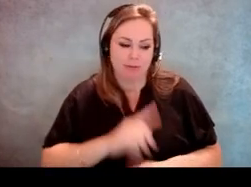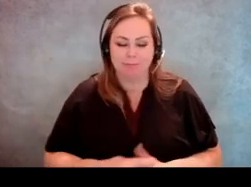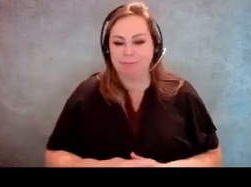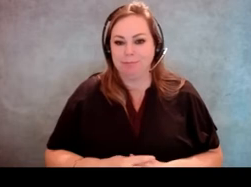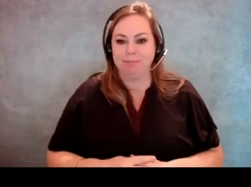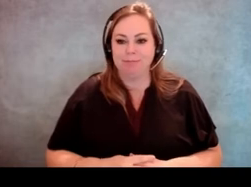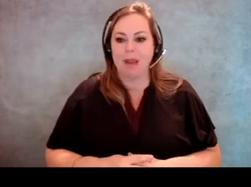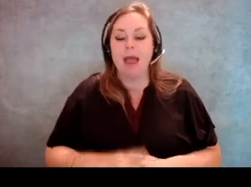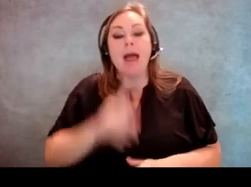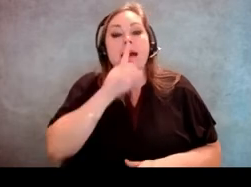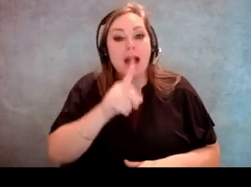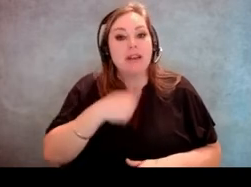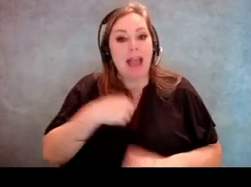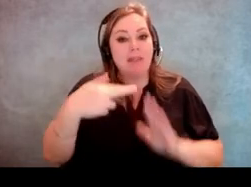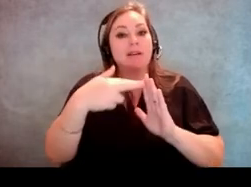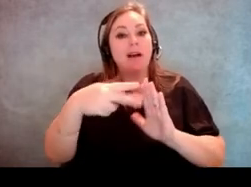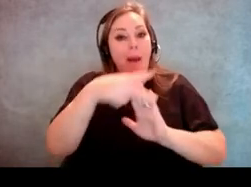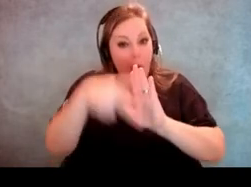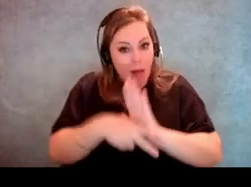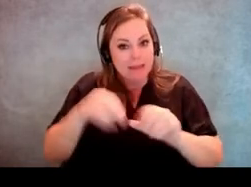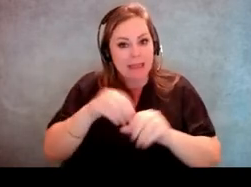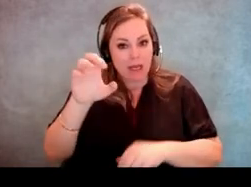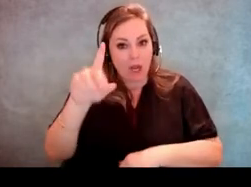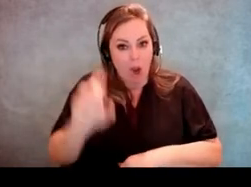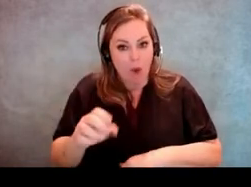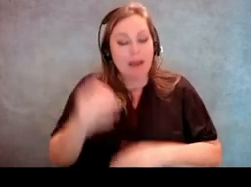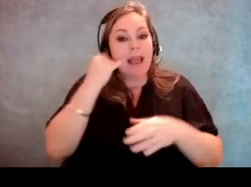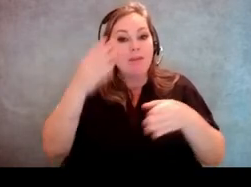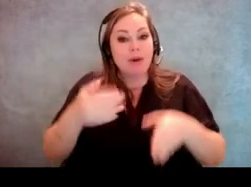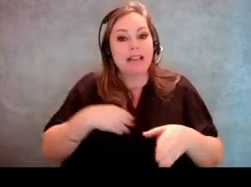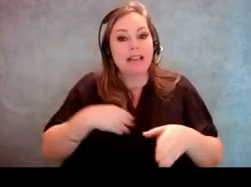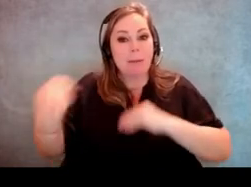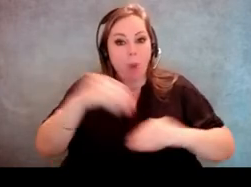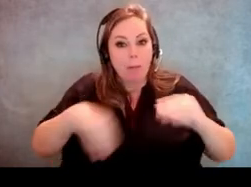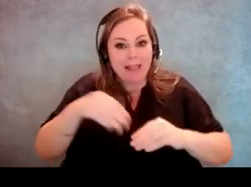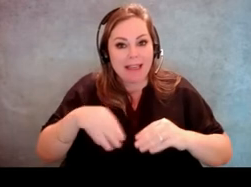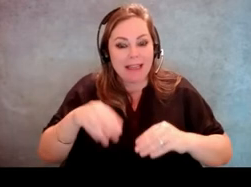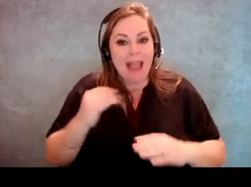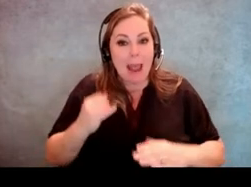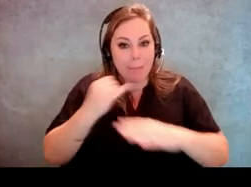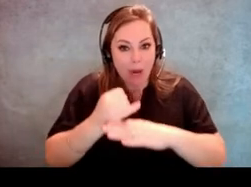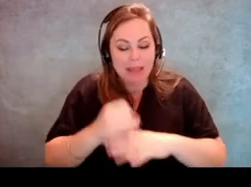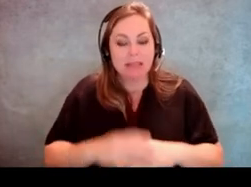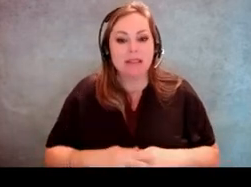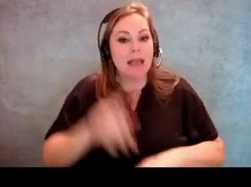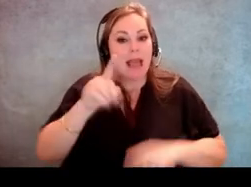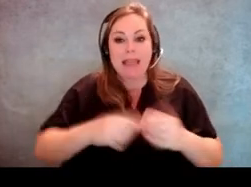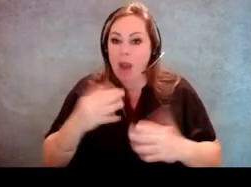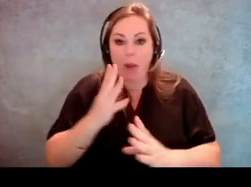There's actually a provision in the election code that says that if someone has a mobility impairment and can't wait in line,